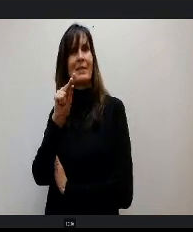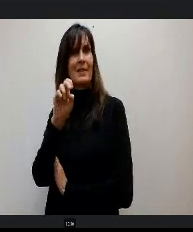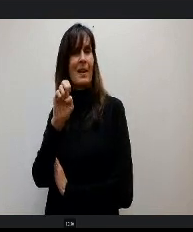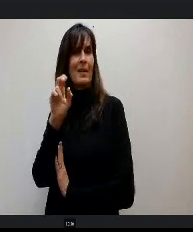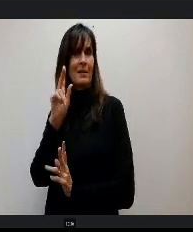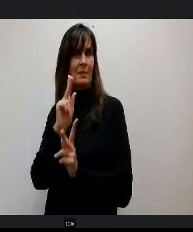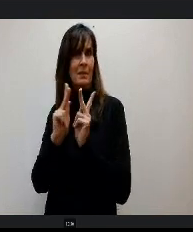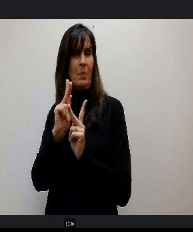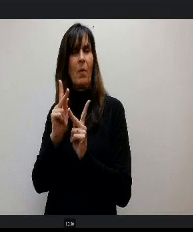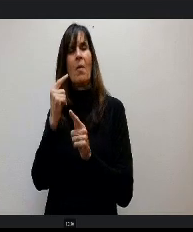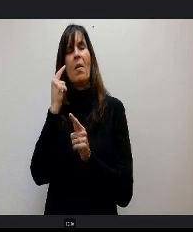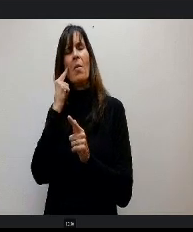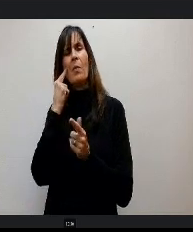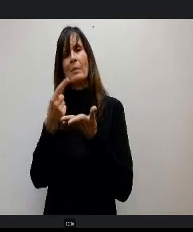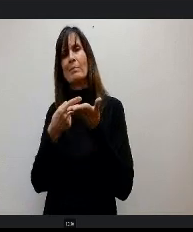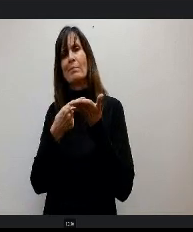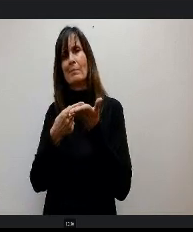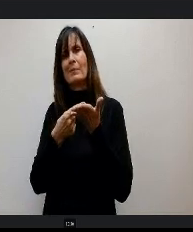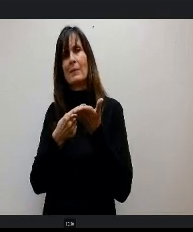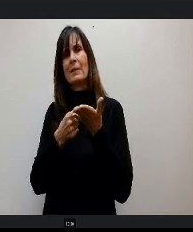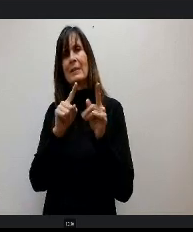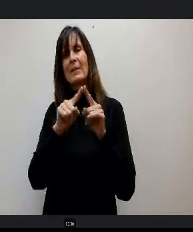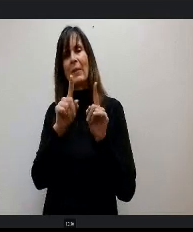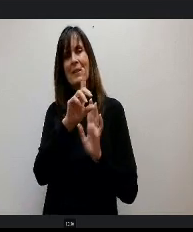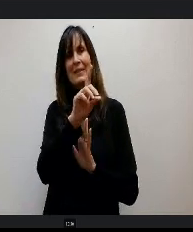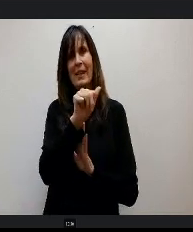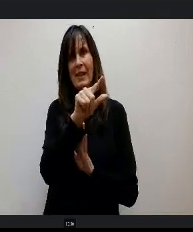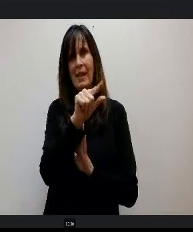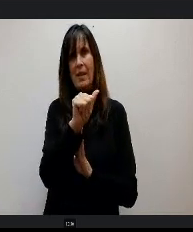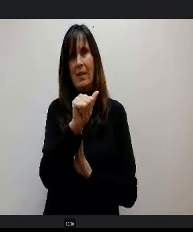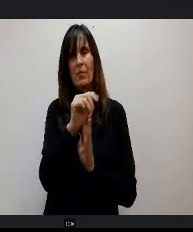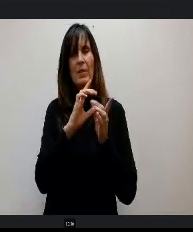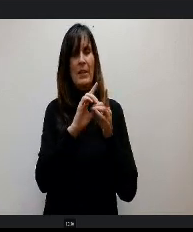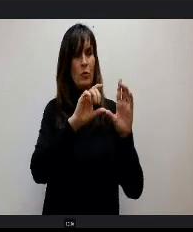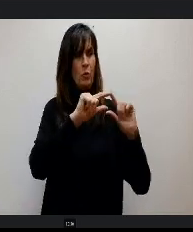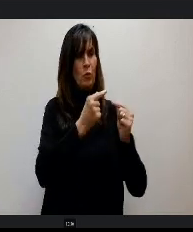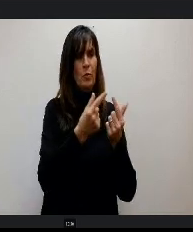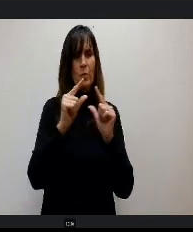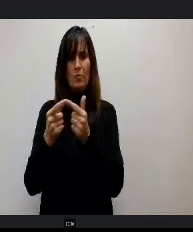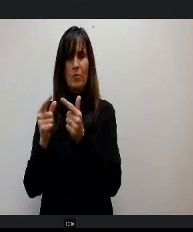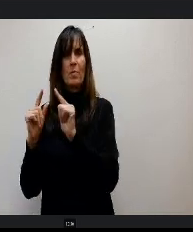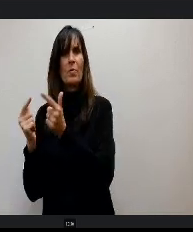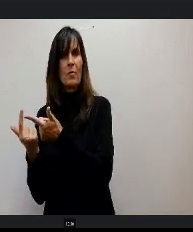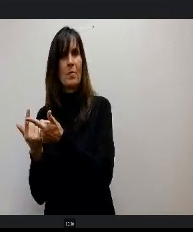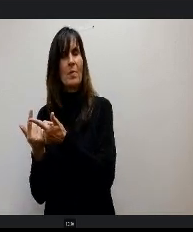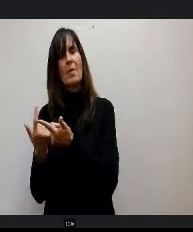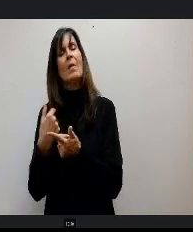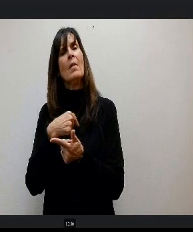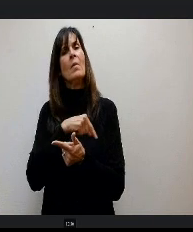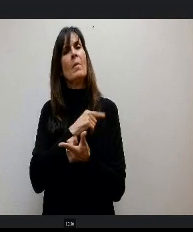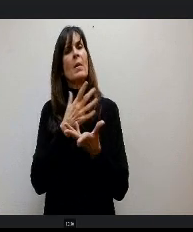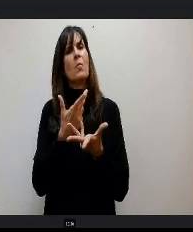some data around our groups and just we really worked hard to increase the number of stakeholders